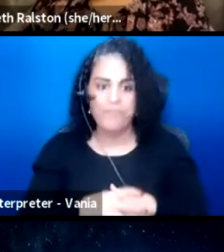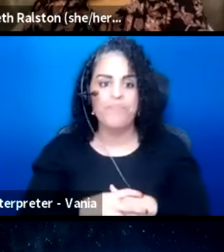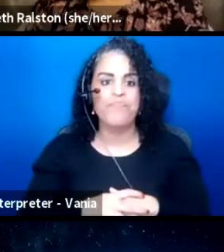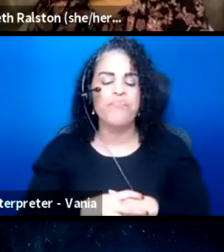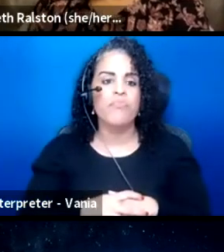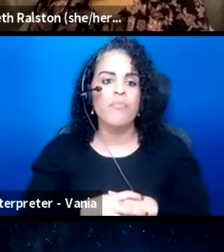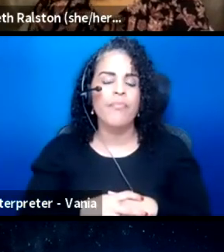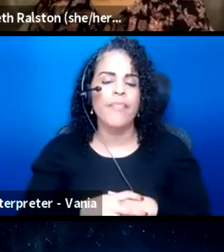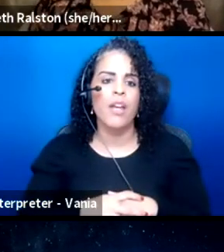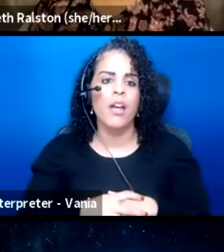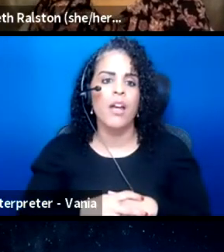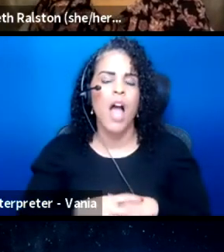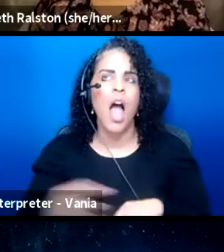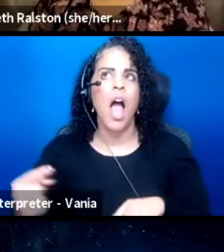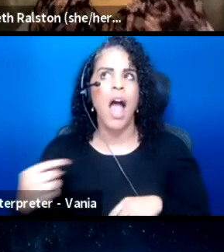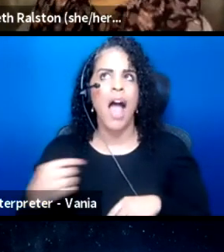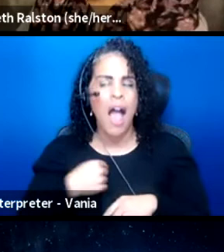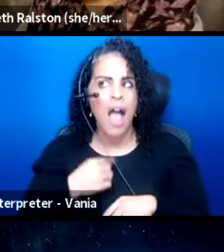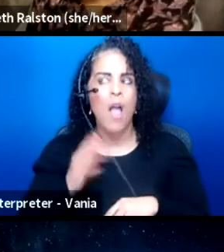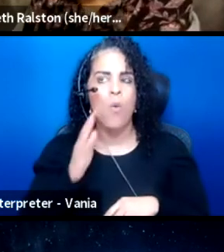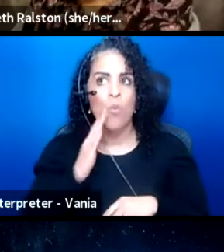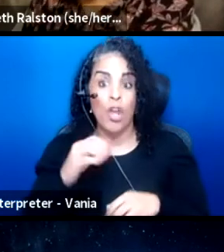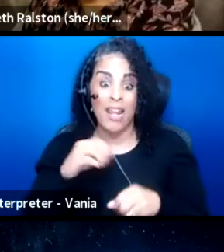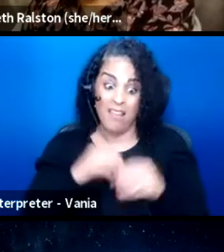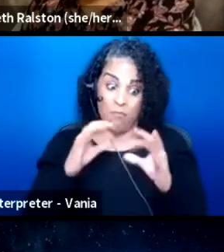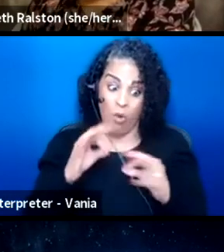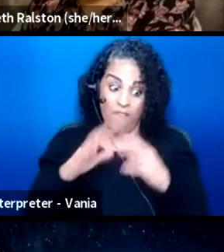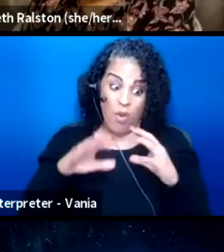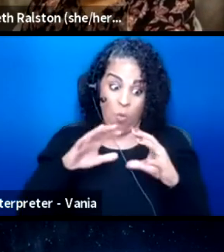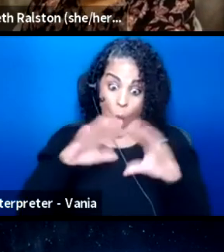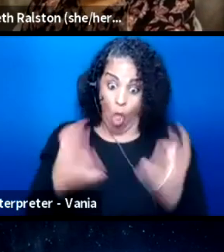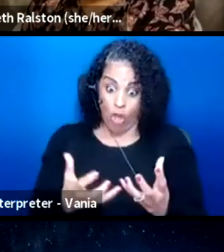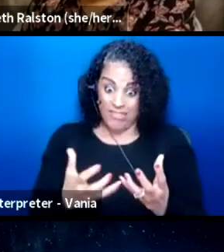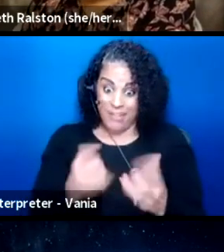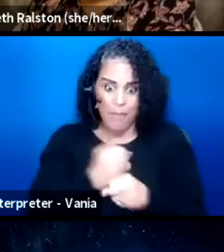I would, in my perfect world, I would make sure each theater company